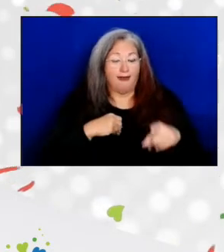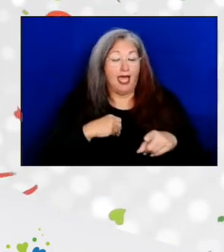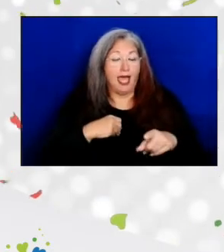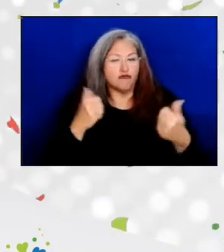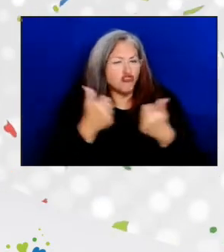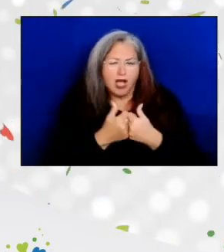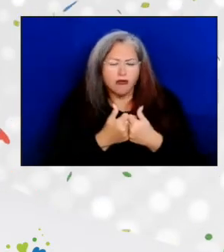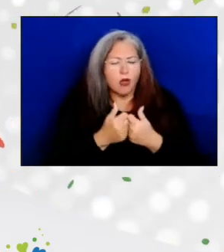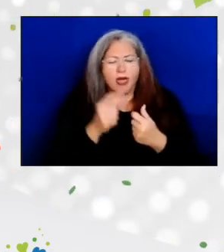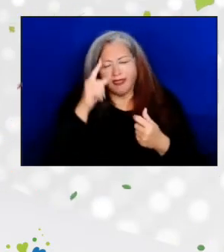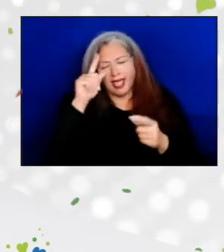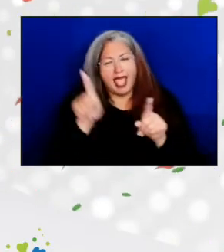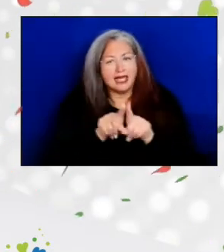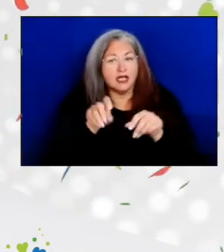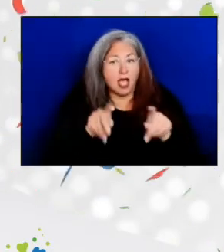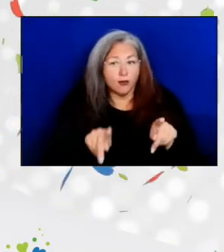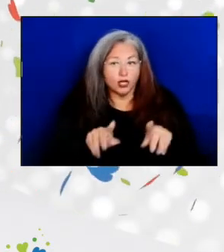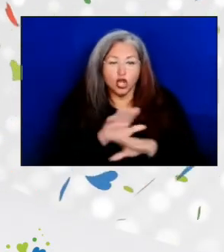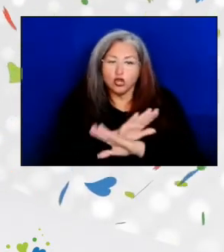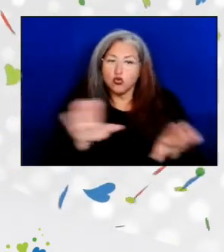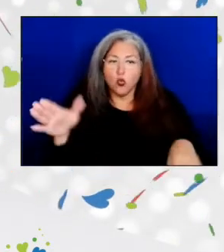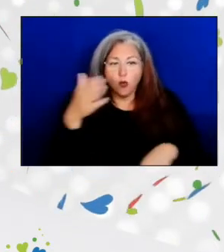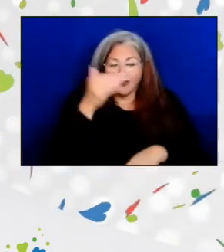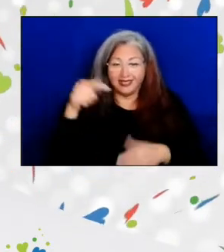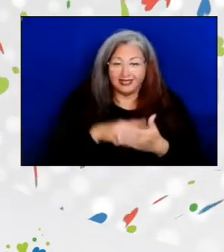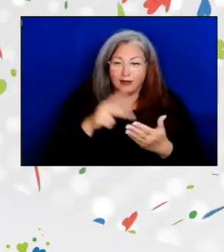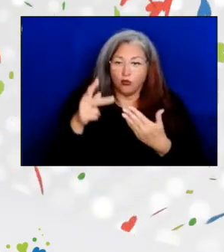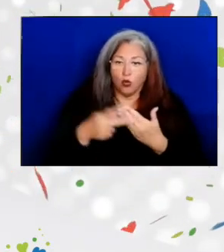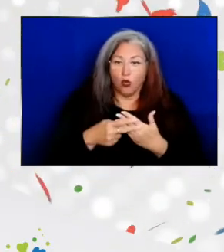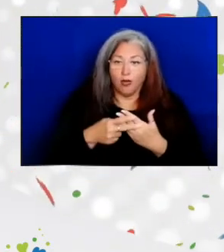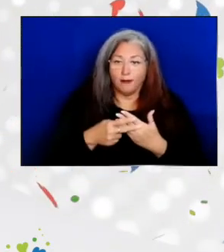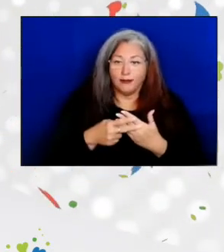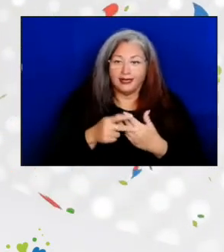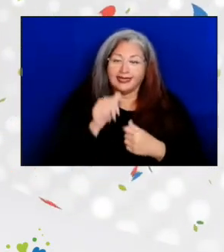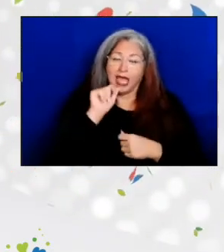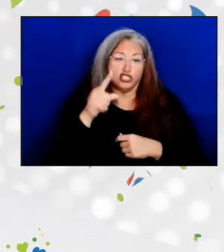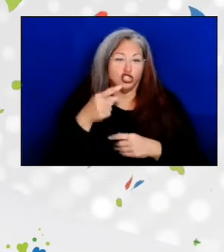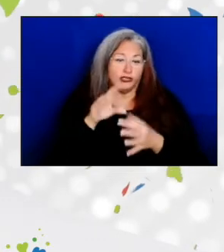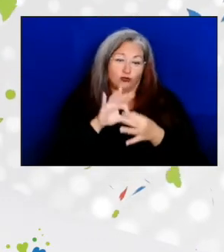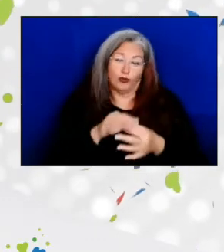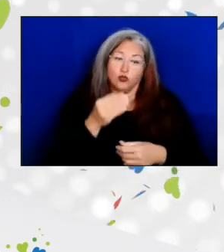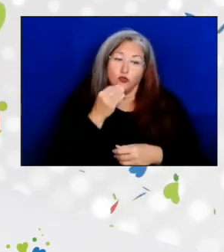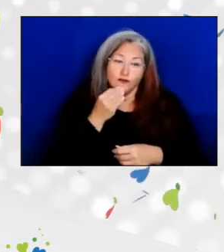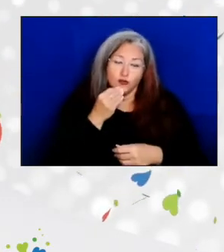and never forgetting that the program is more than simply food or a meal.